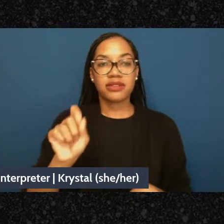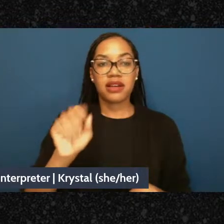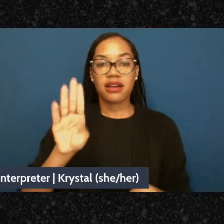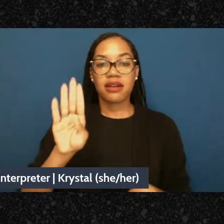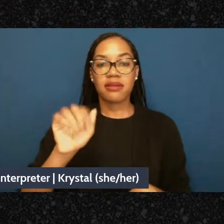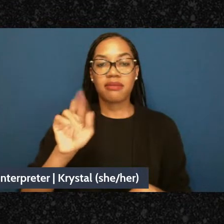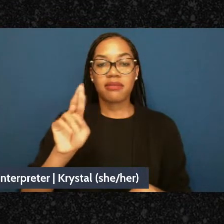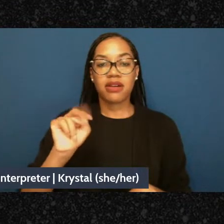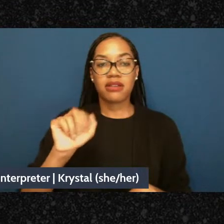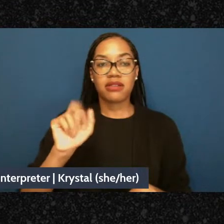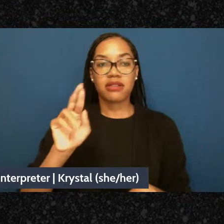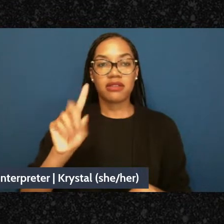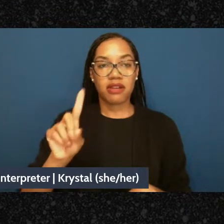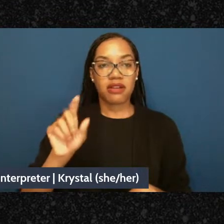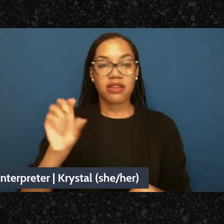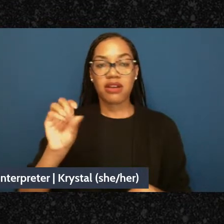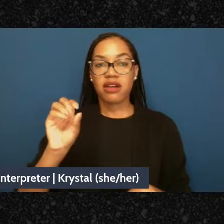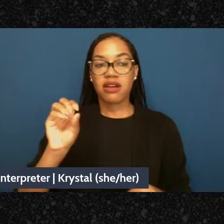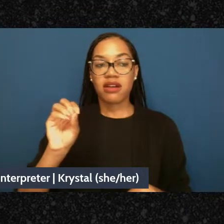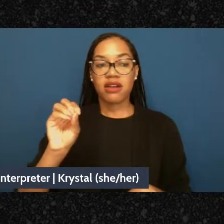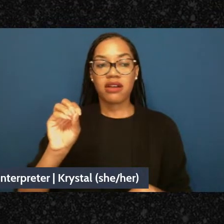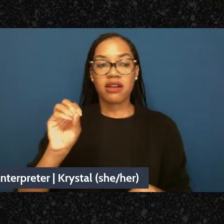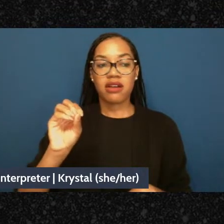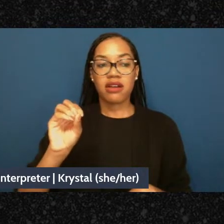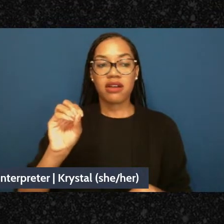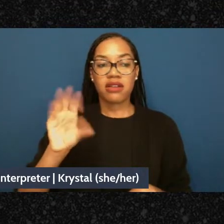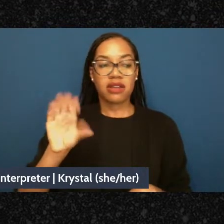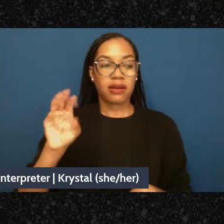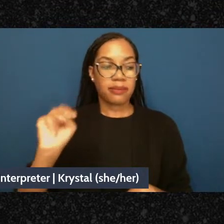I'll keep my remarks as brief as possible but I want to offer some notes of thanks